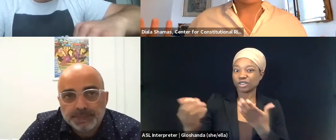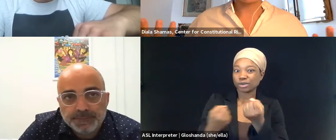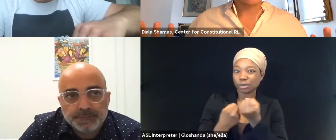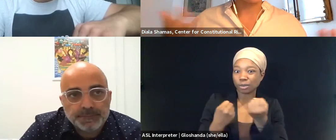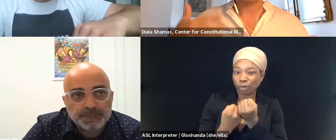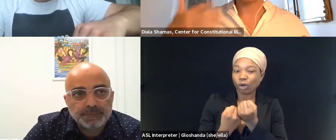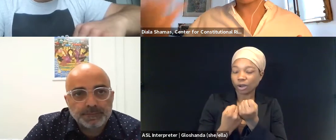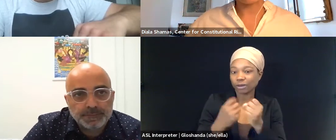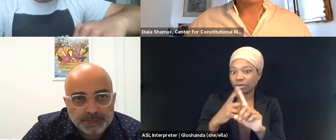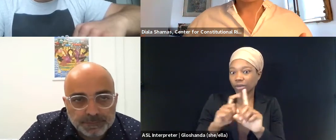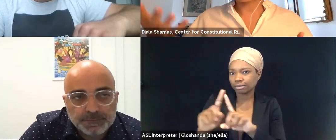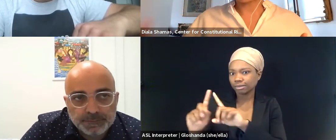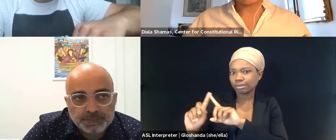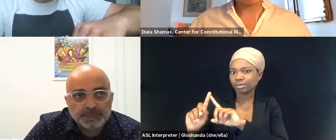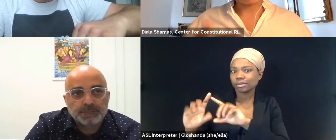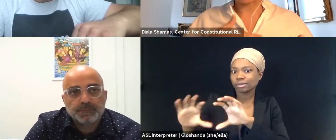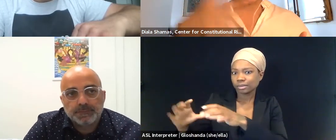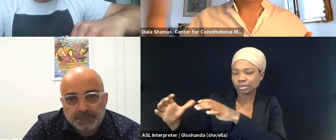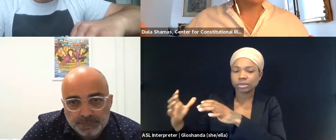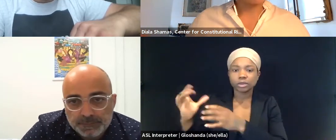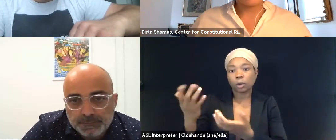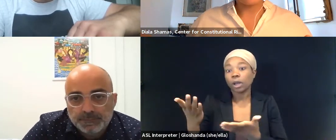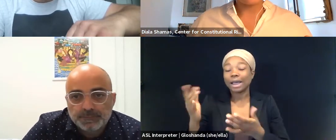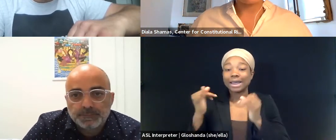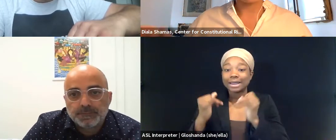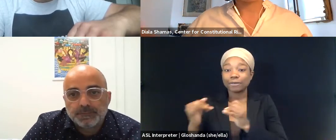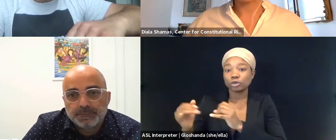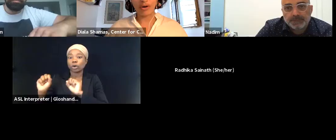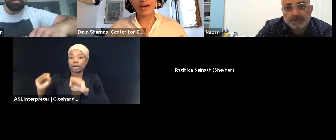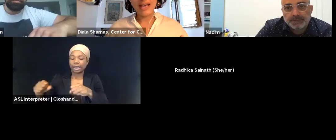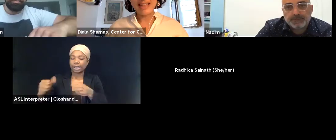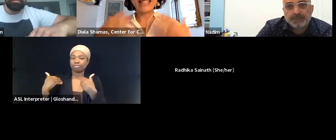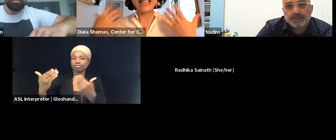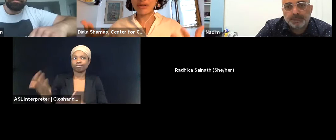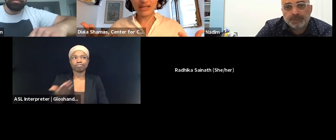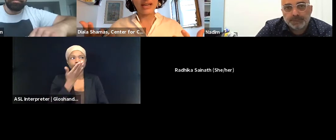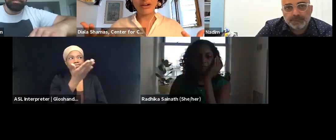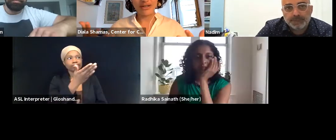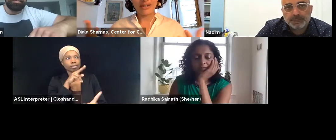to bring a claim and lodge a complaint in a federal court that sounds in terrorism, which is one of those,